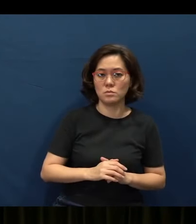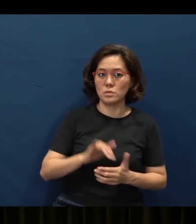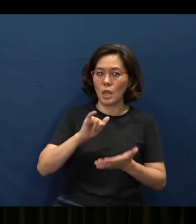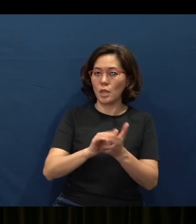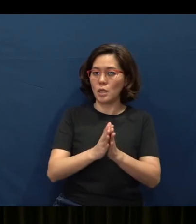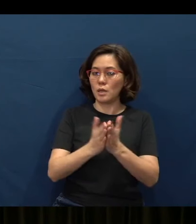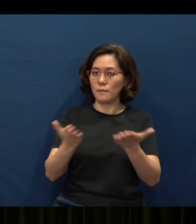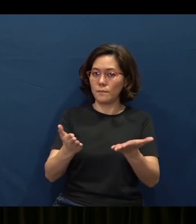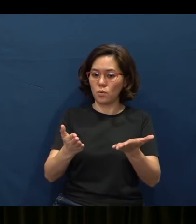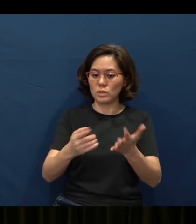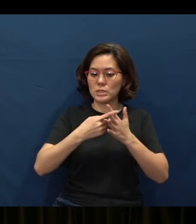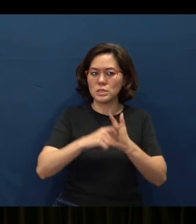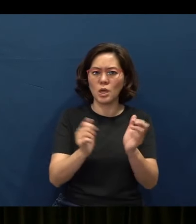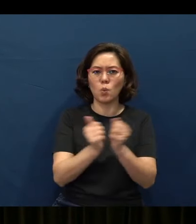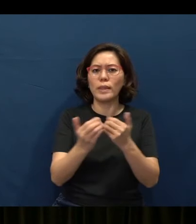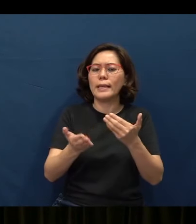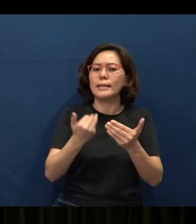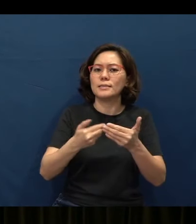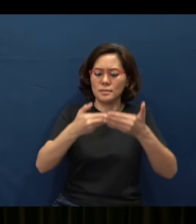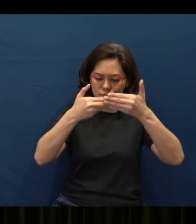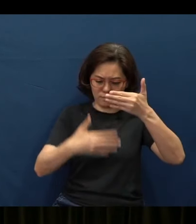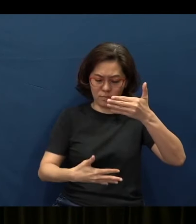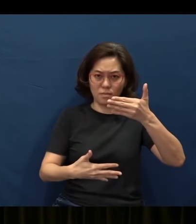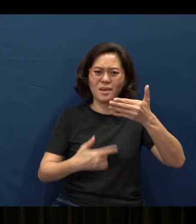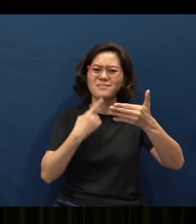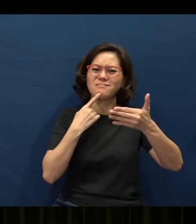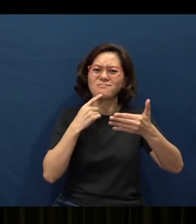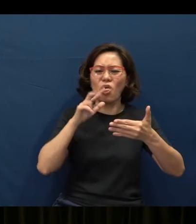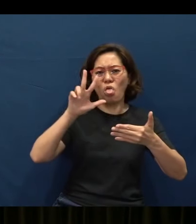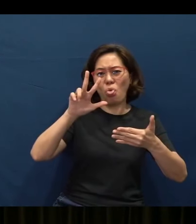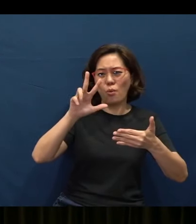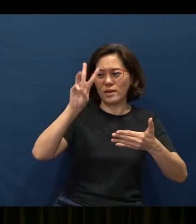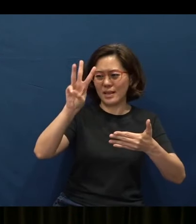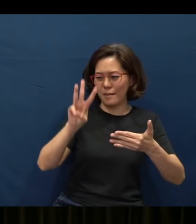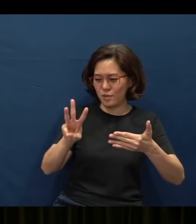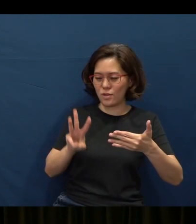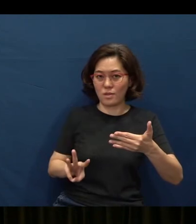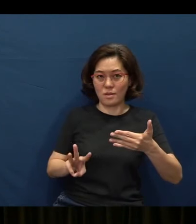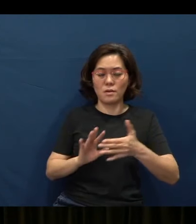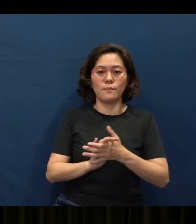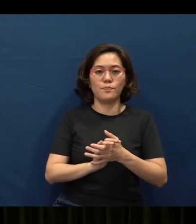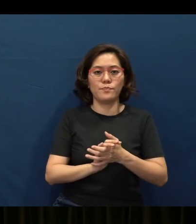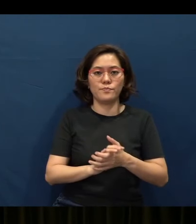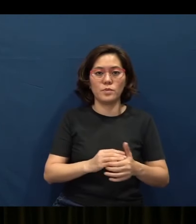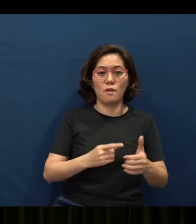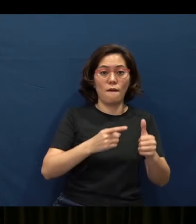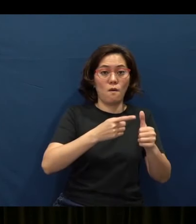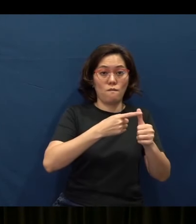a very easy outline - I like to call it the three W's. Verse 1 talks about the ‘What’ of wisdom